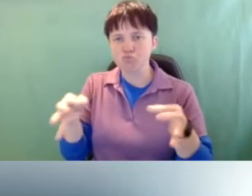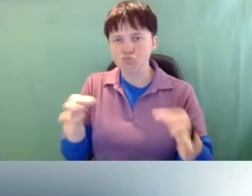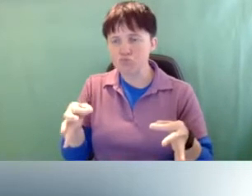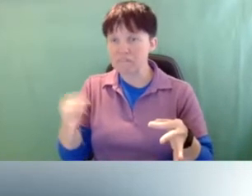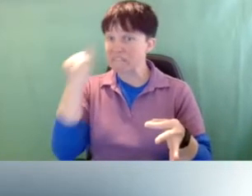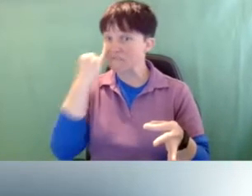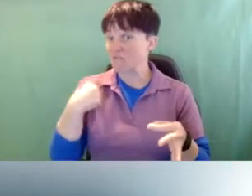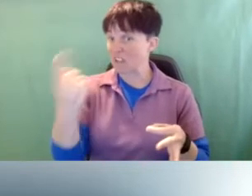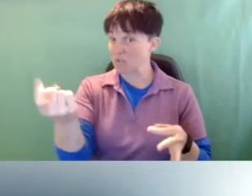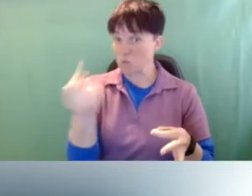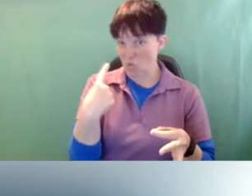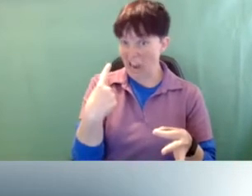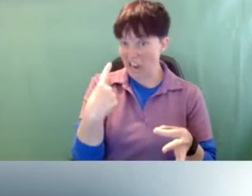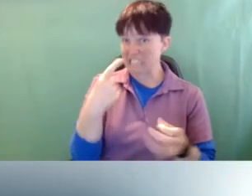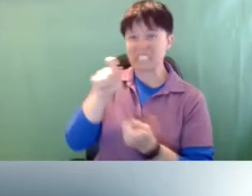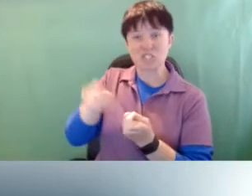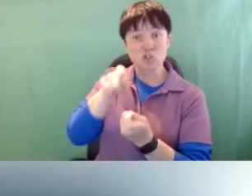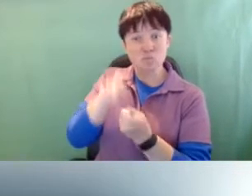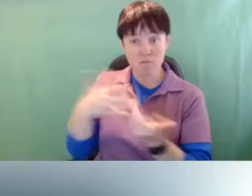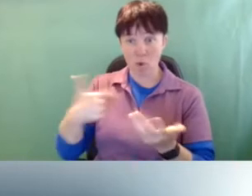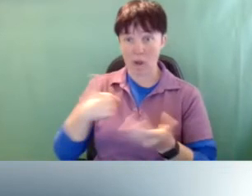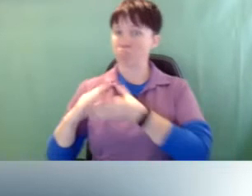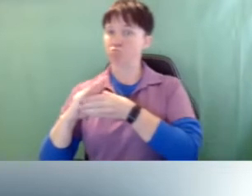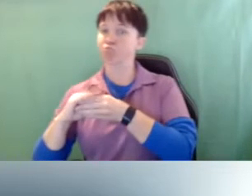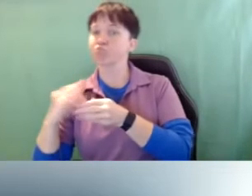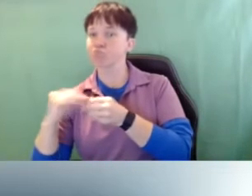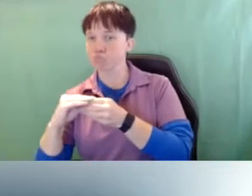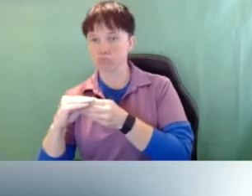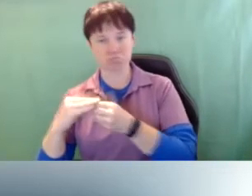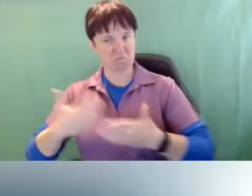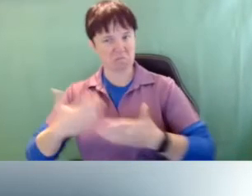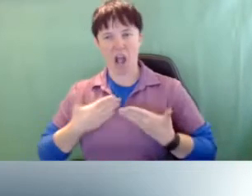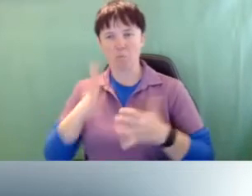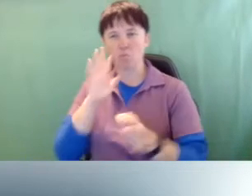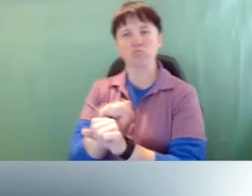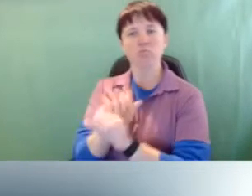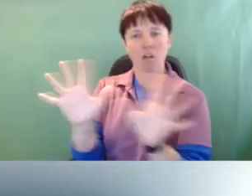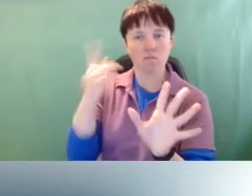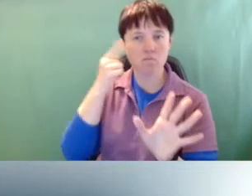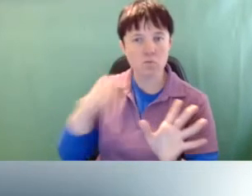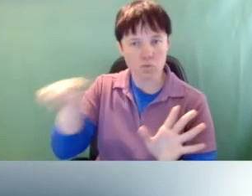a question specific to what I'm saying, I'm happy to clarify it.